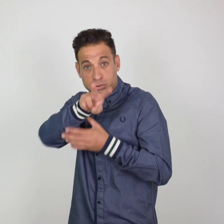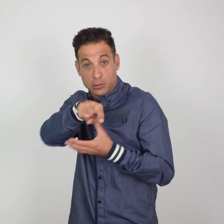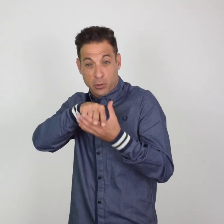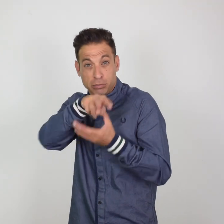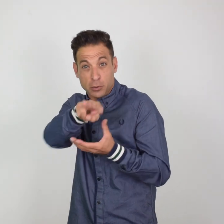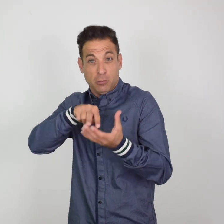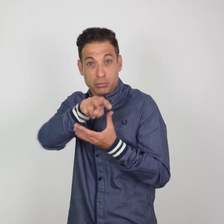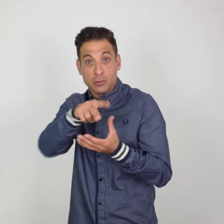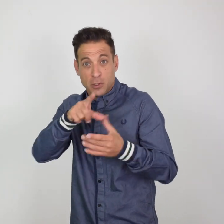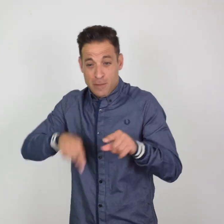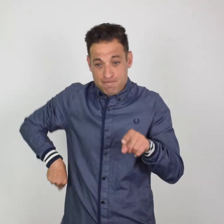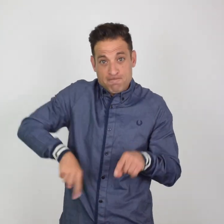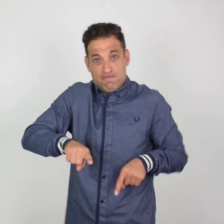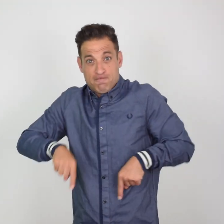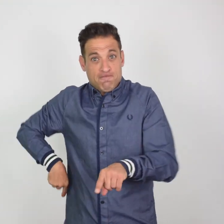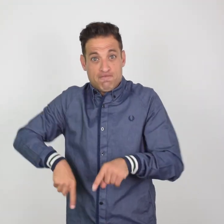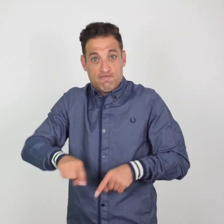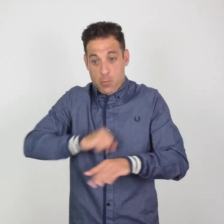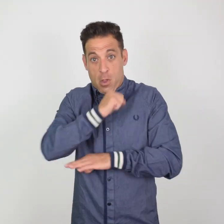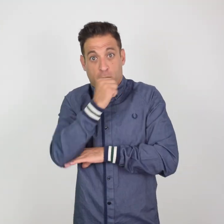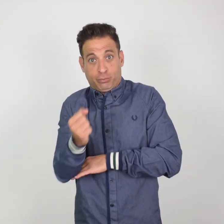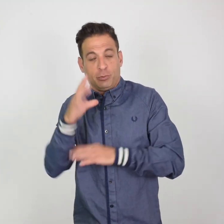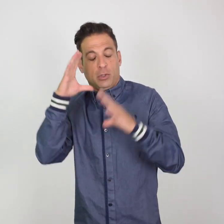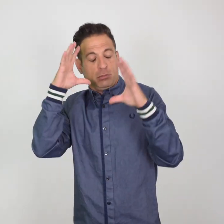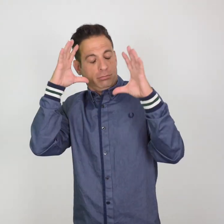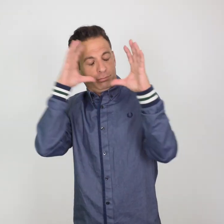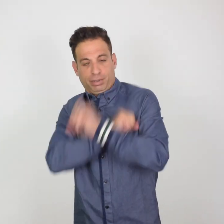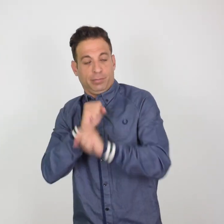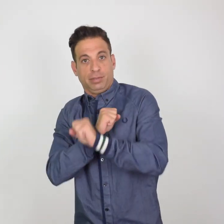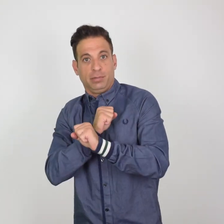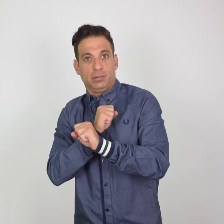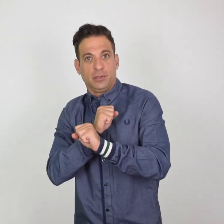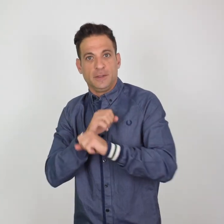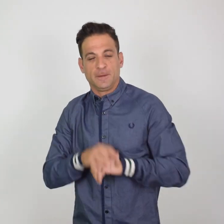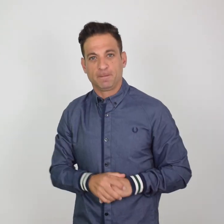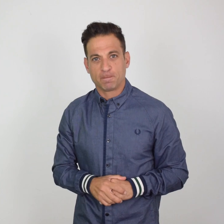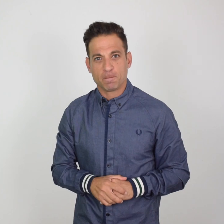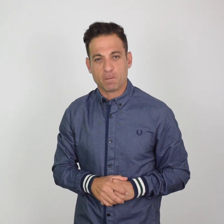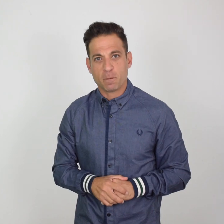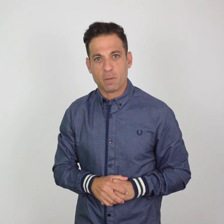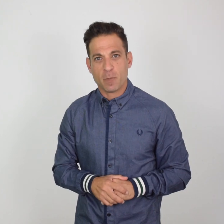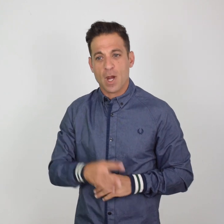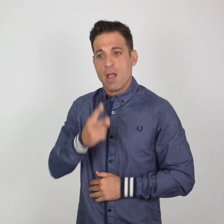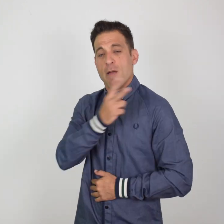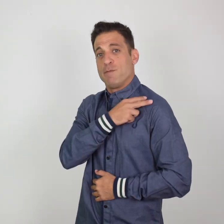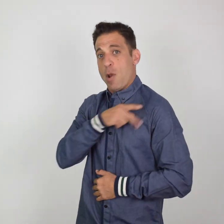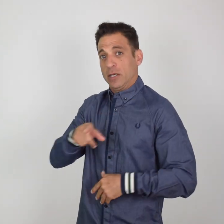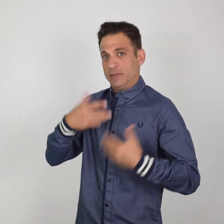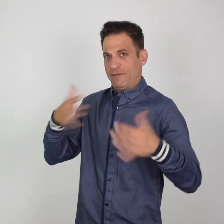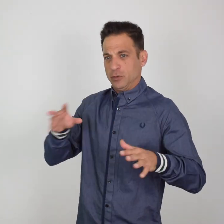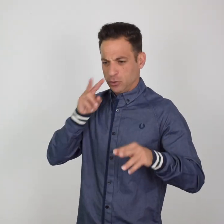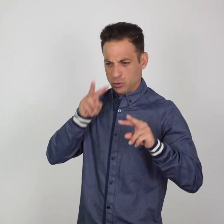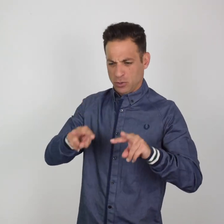he blacked out. The police eventually left John on the ground